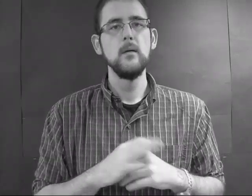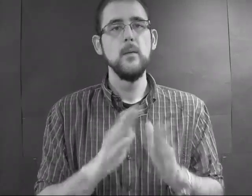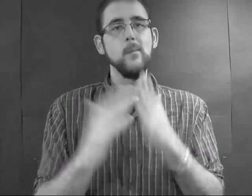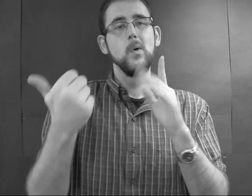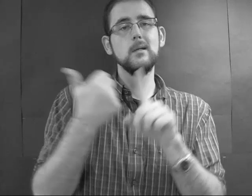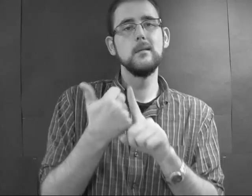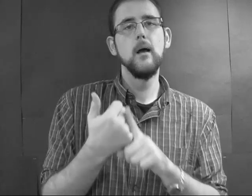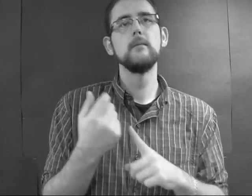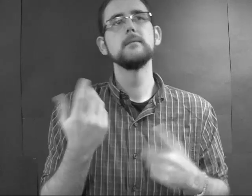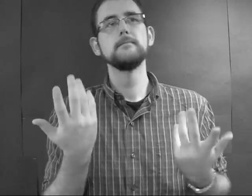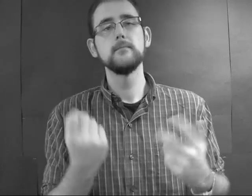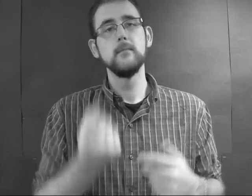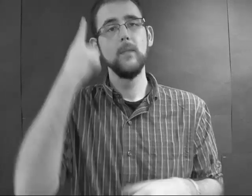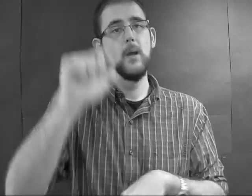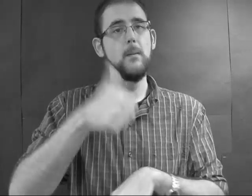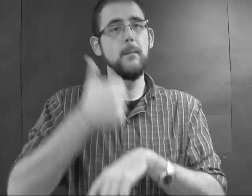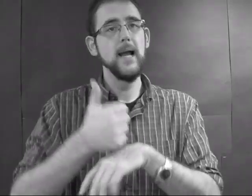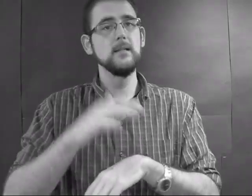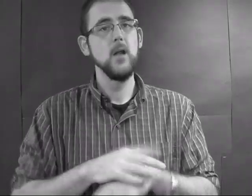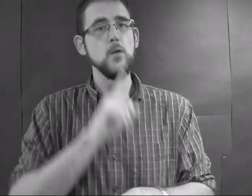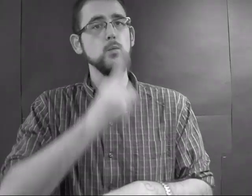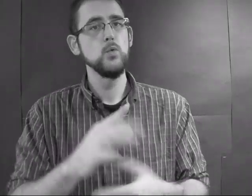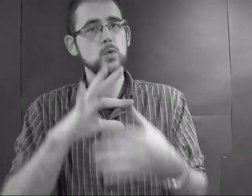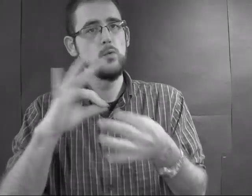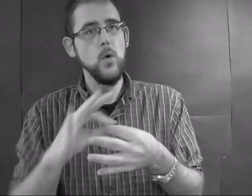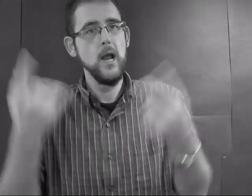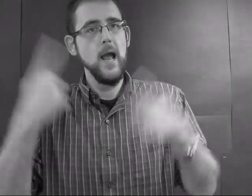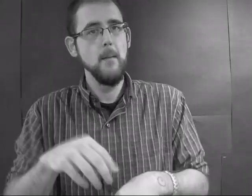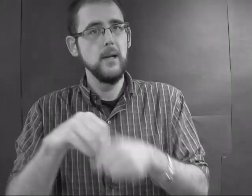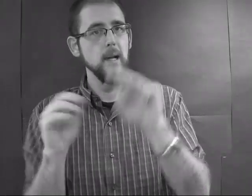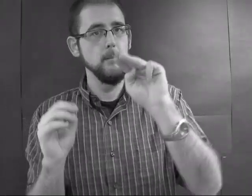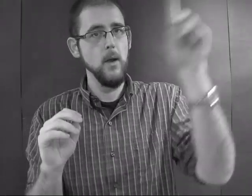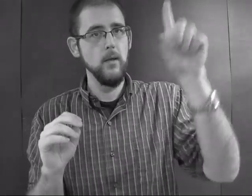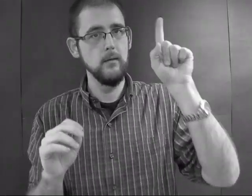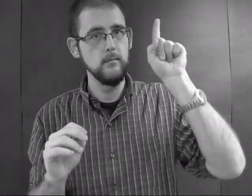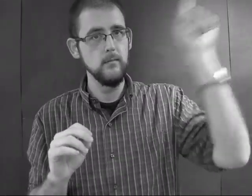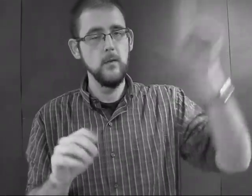The book itself is based on a true story that happened in Maryland, but